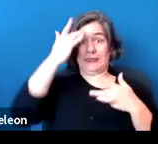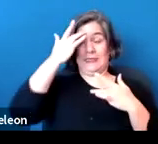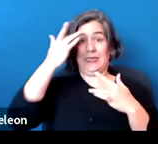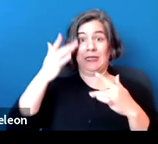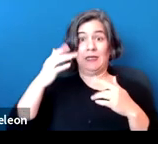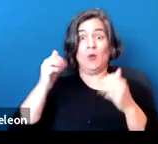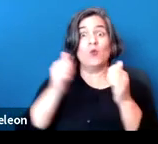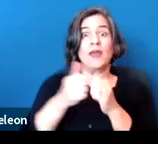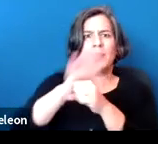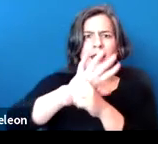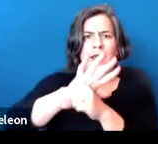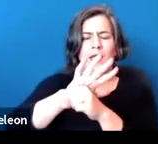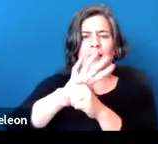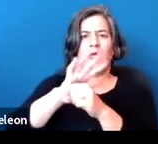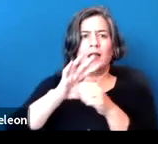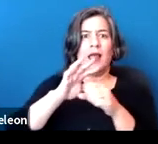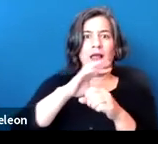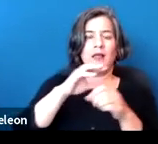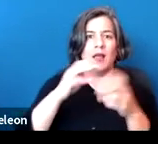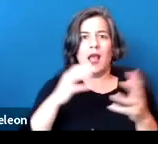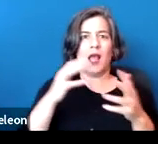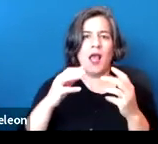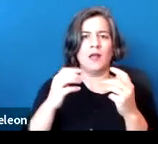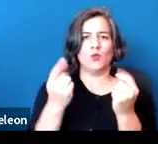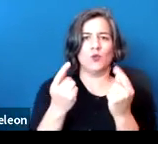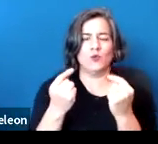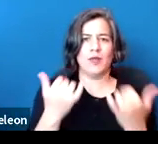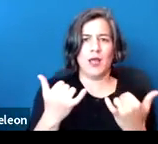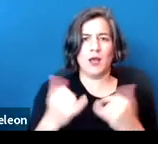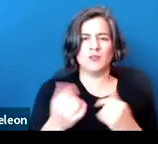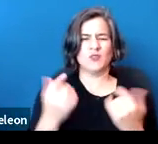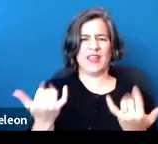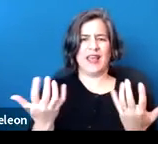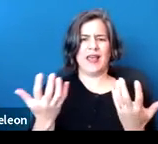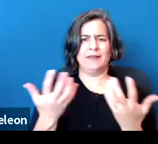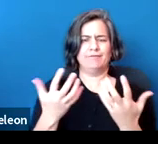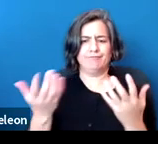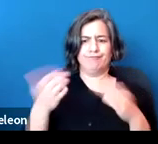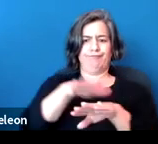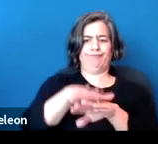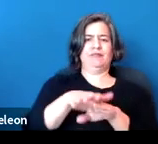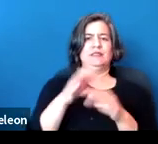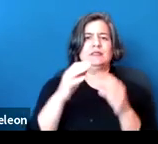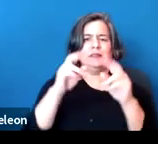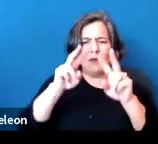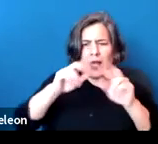And here's where we start taking these confluences or intersectionality into the substantive analysis.